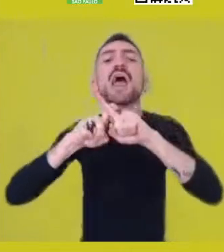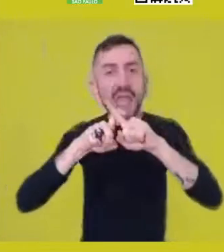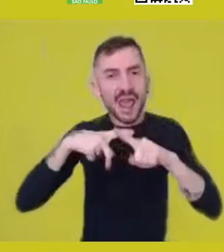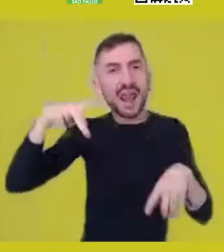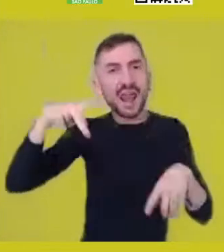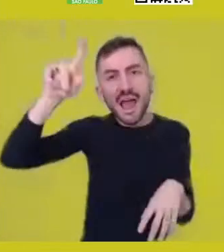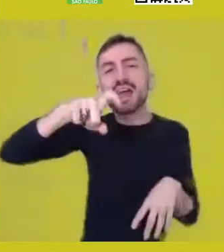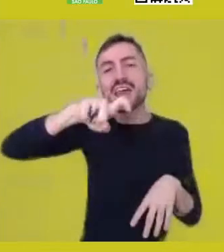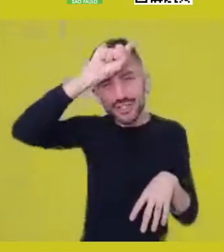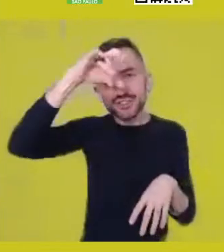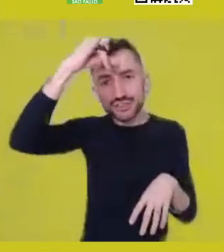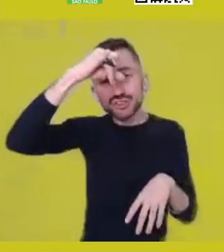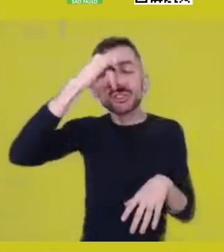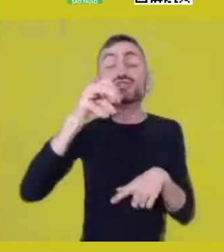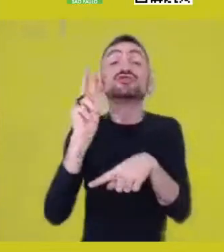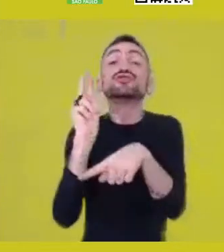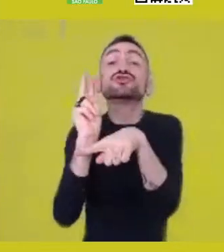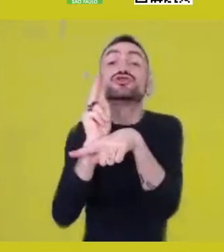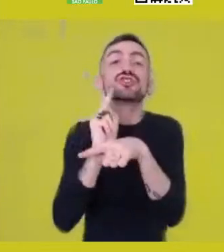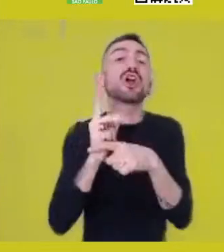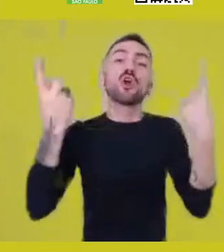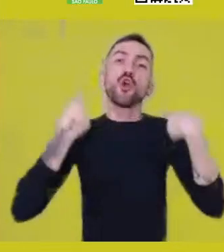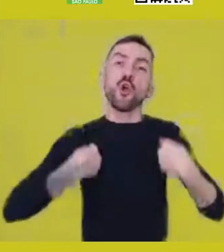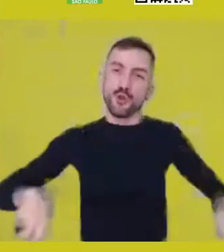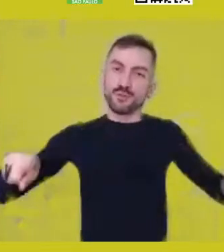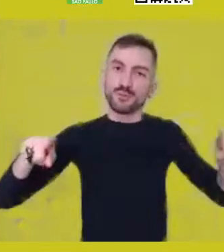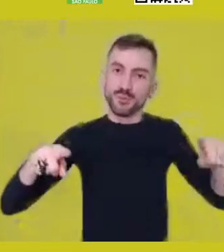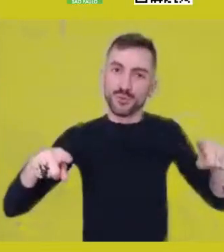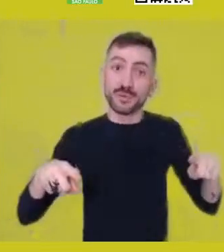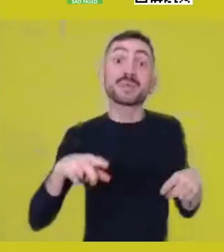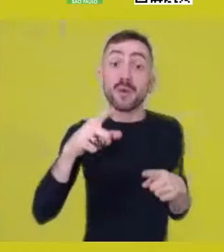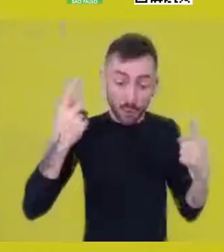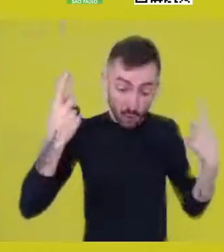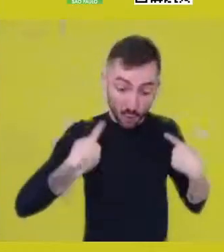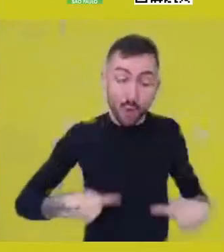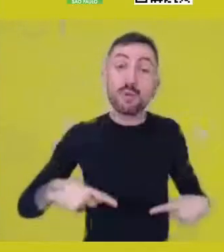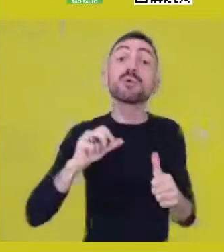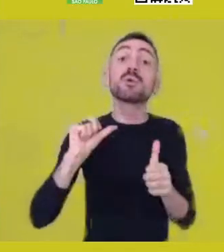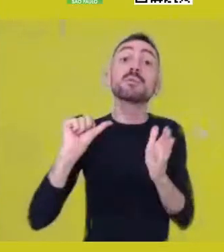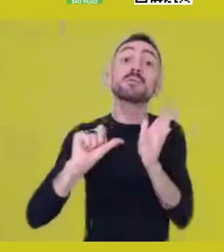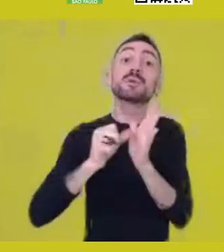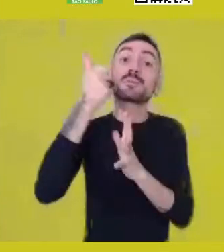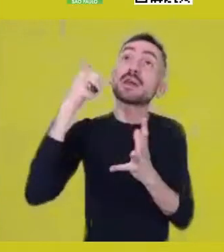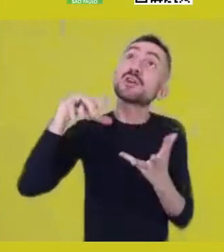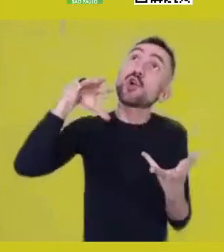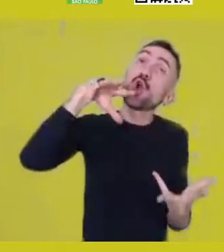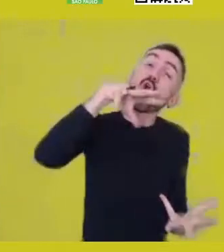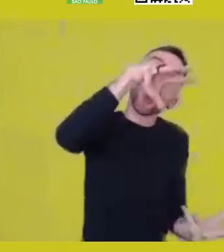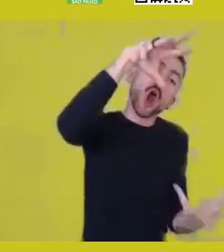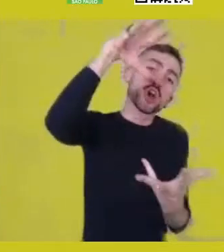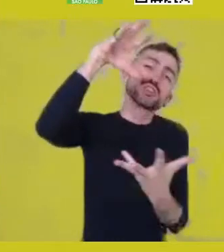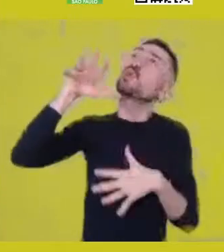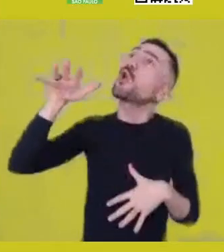The body is born first in the cosmos, in the universe,